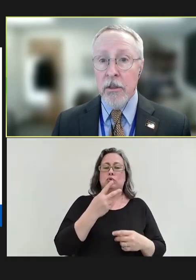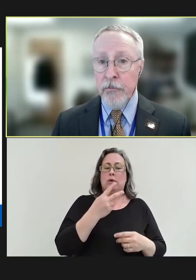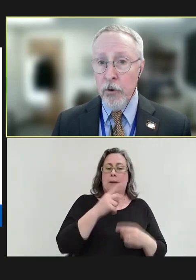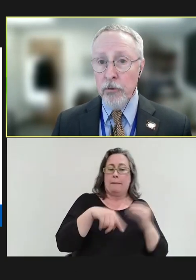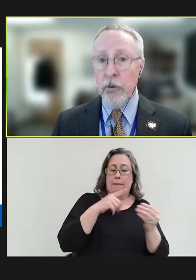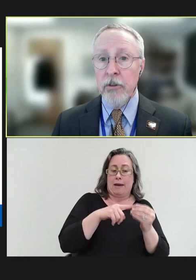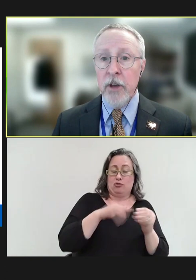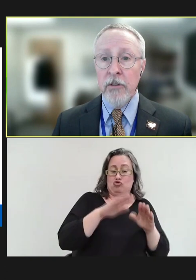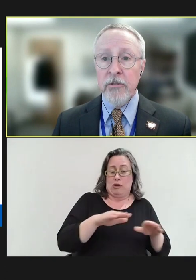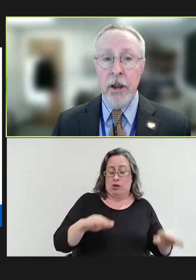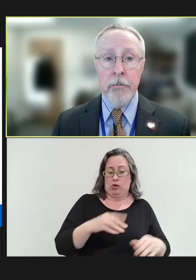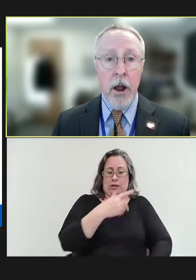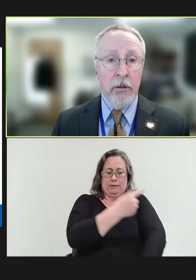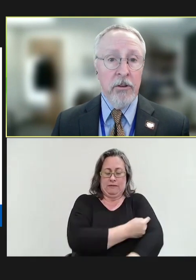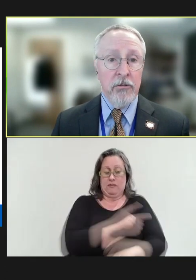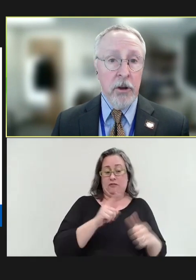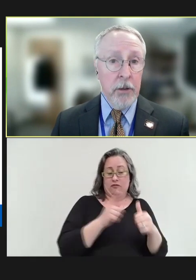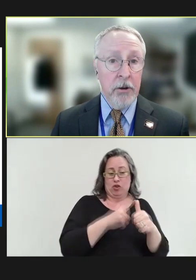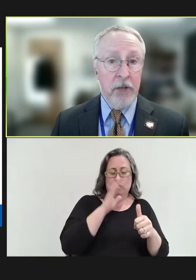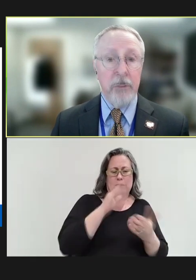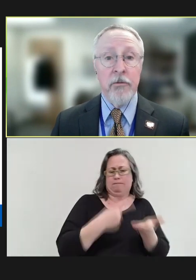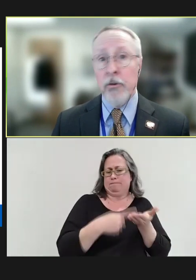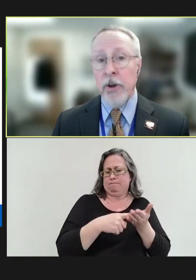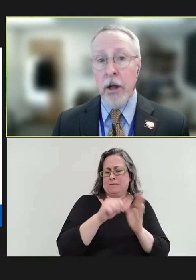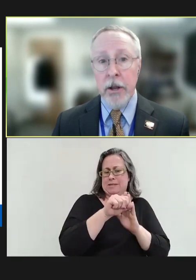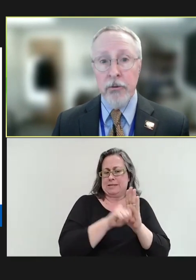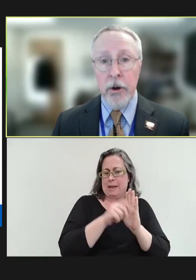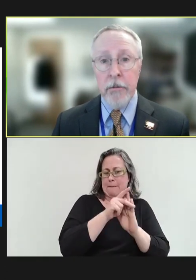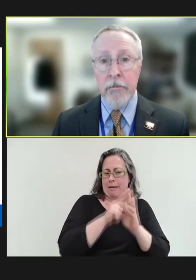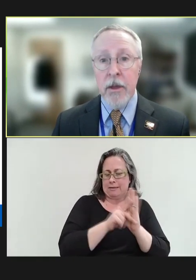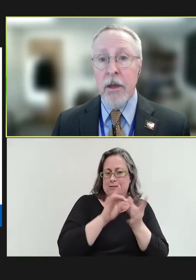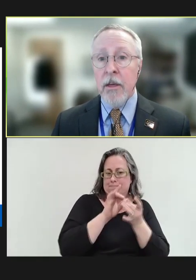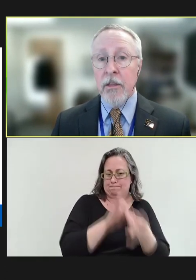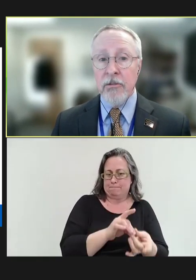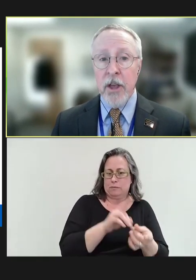The first will discuss state policies on immunization for child entry. The second